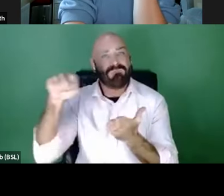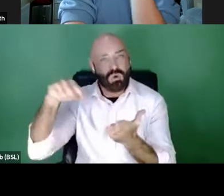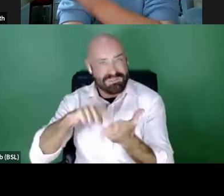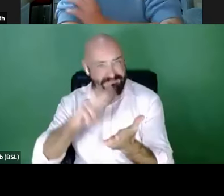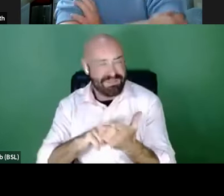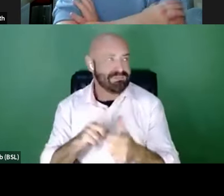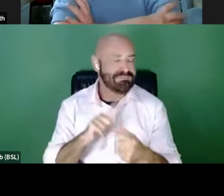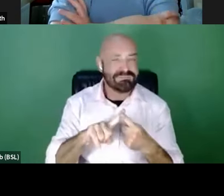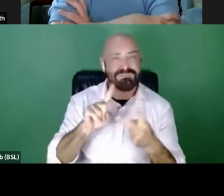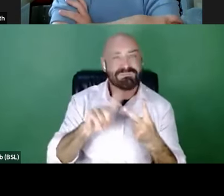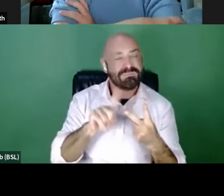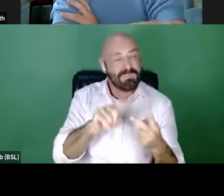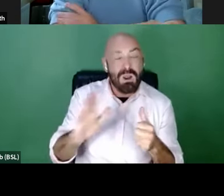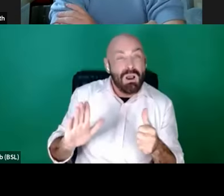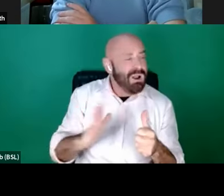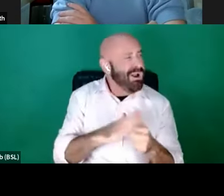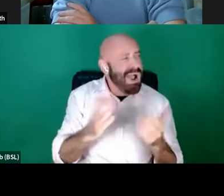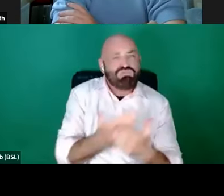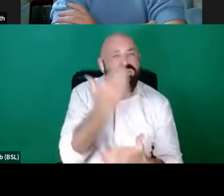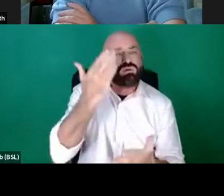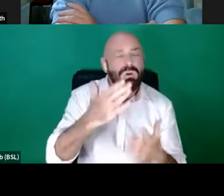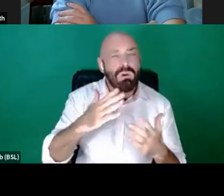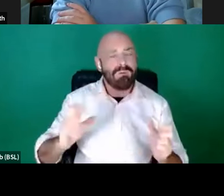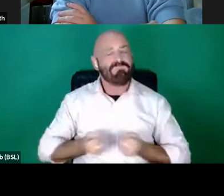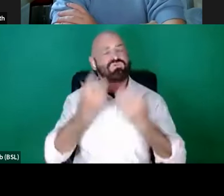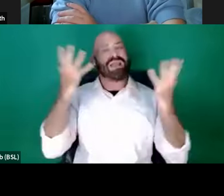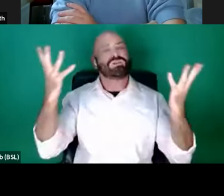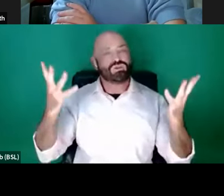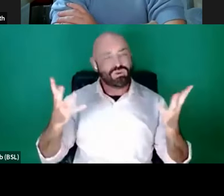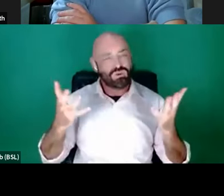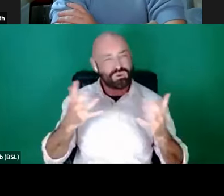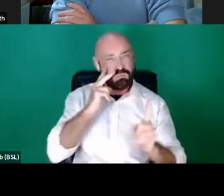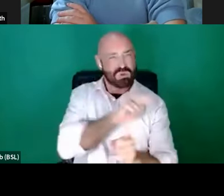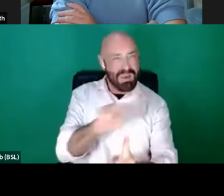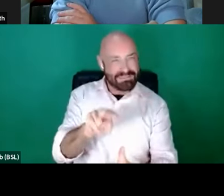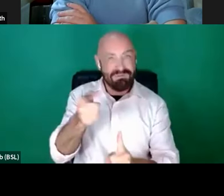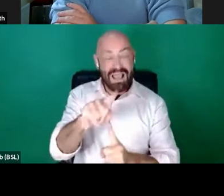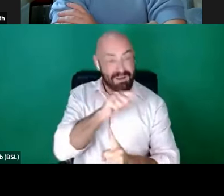an original voice, with a fresh perspective and a really keen interest in the medium of